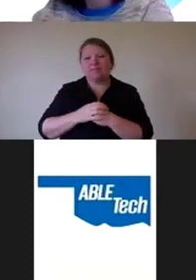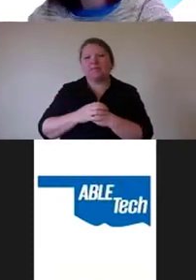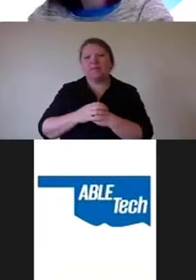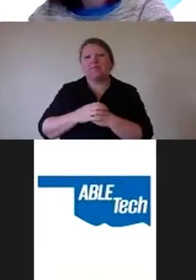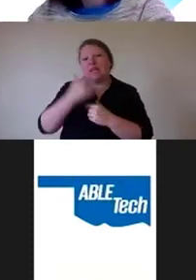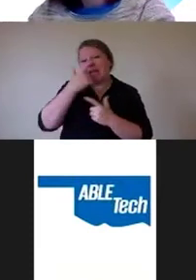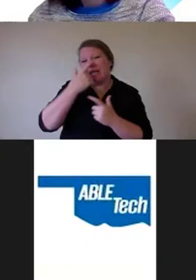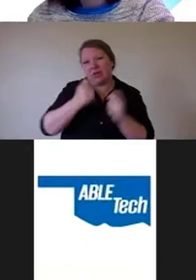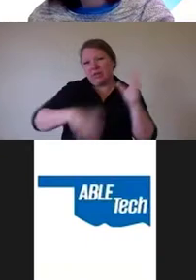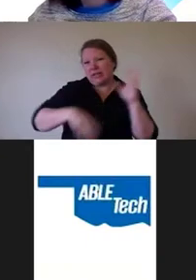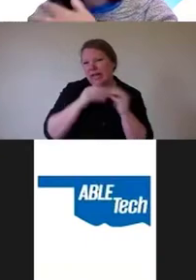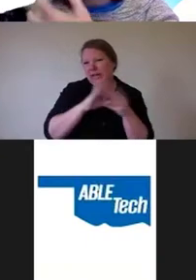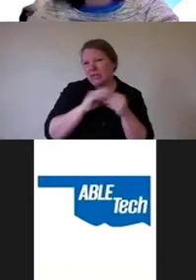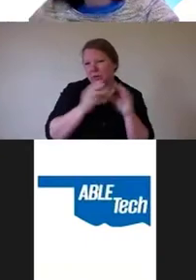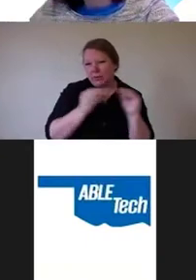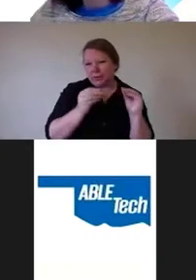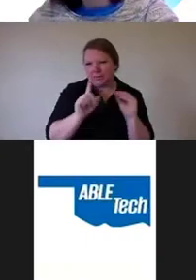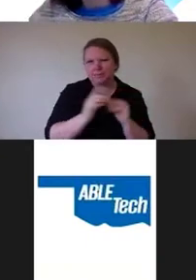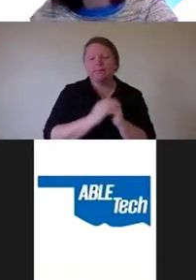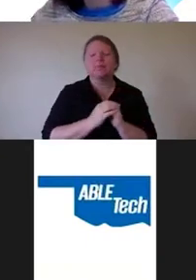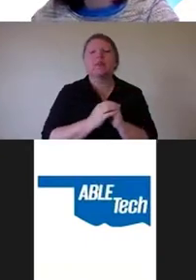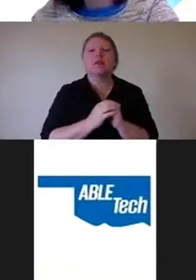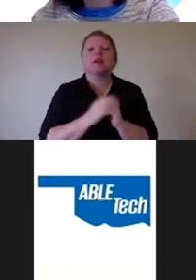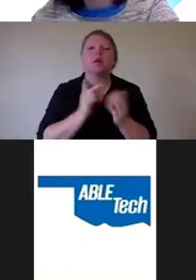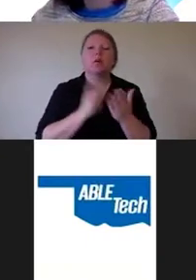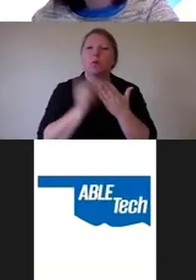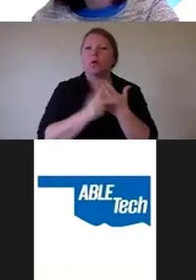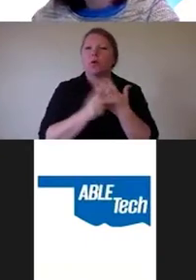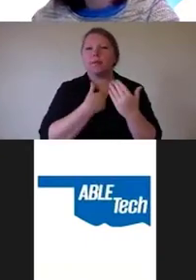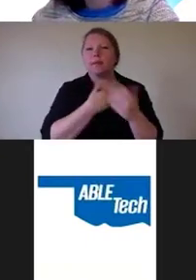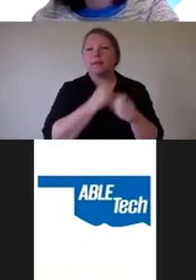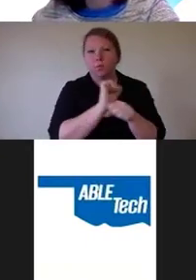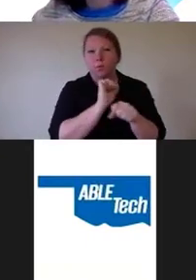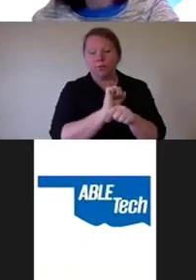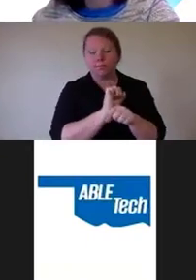There was a program that I was working on then.